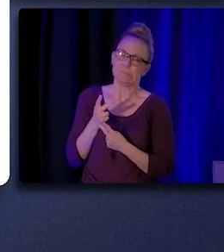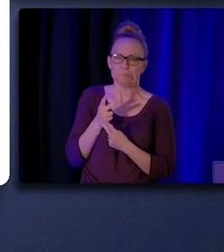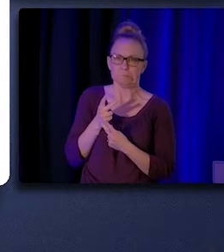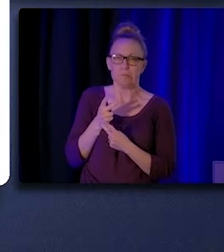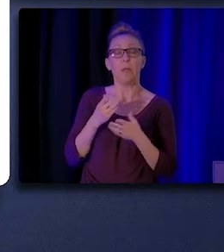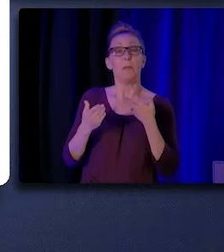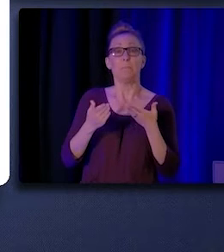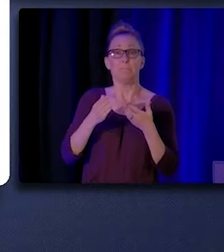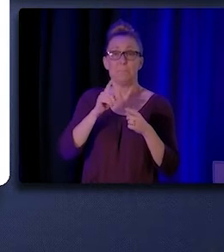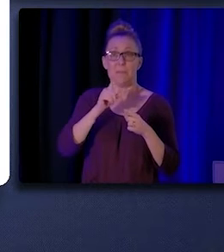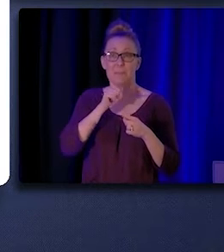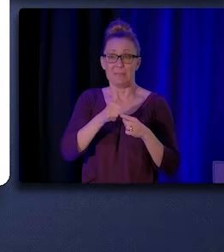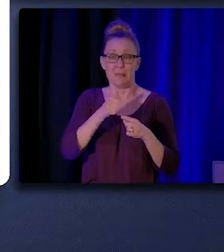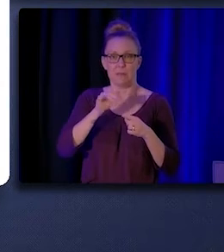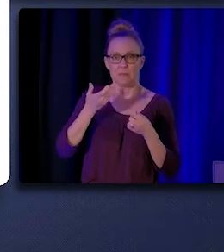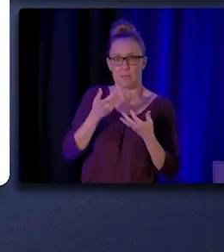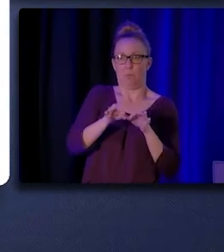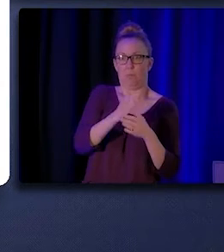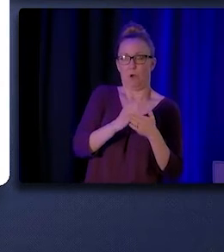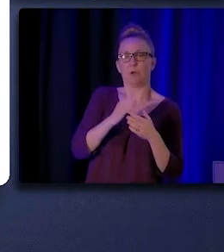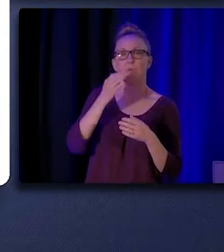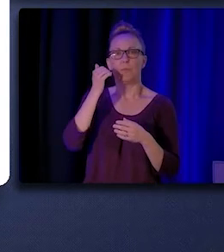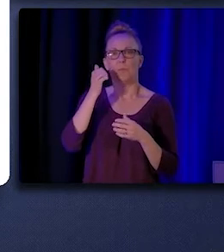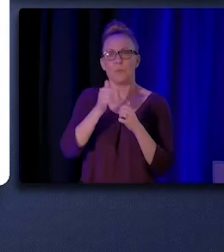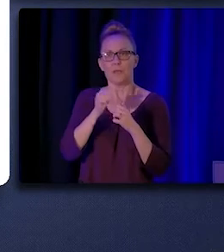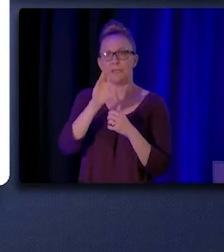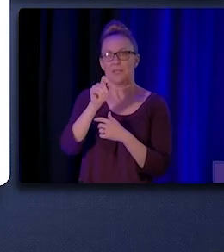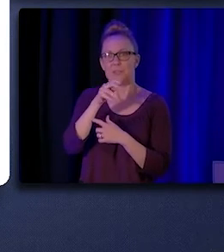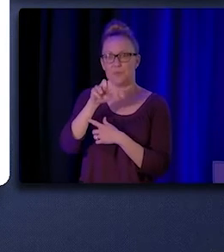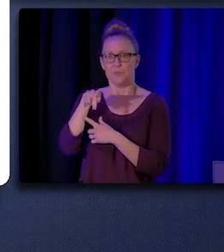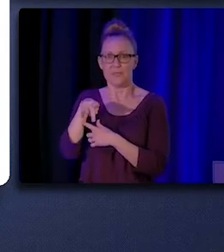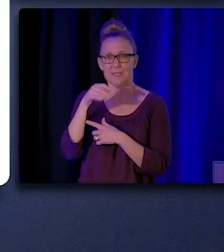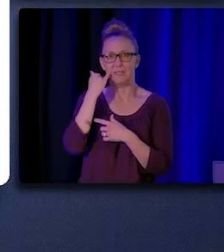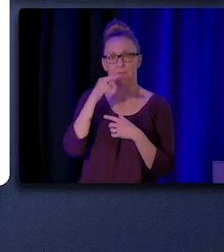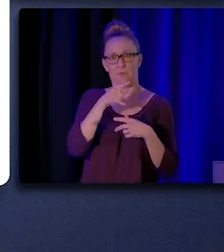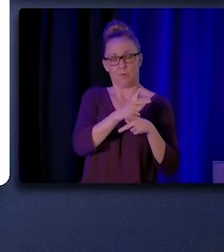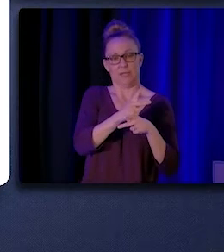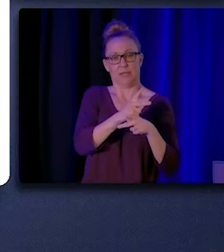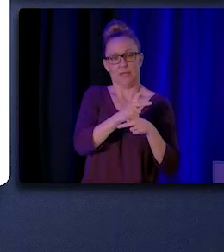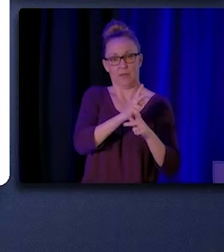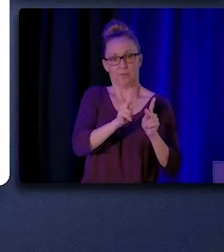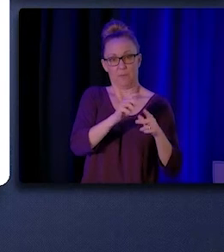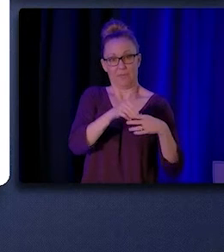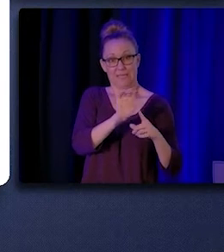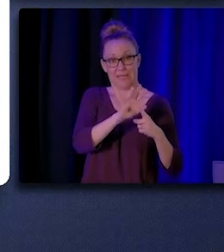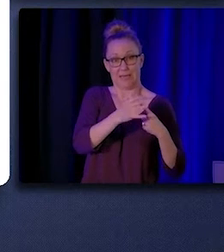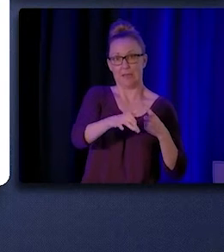to CHW/Ps when they're working in a team-based care setting. There are also opportunities